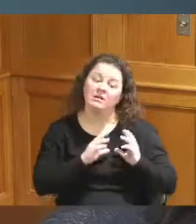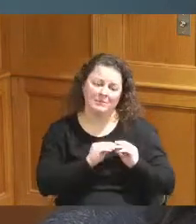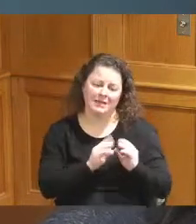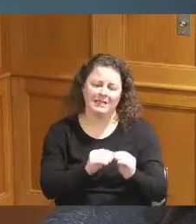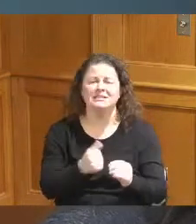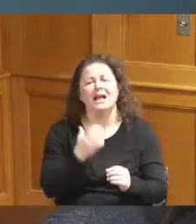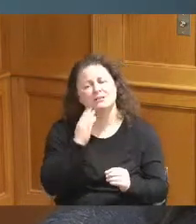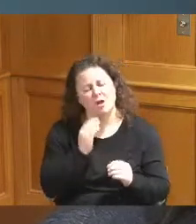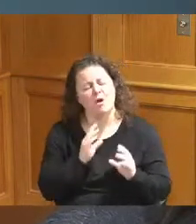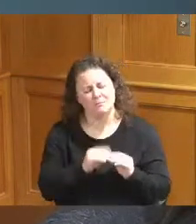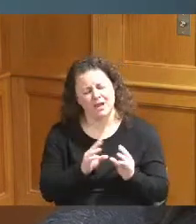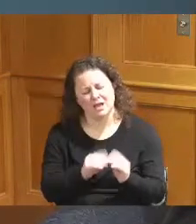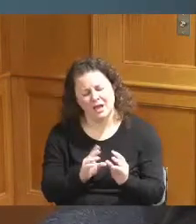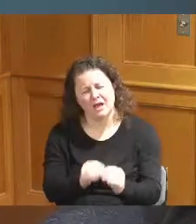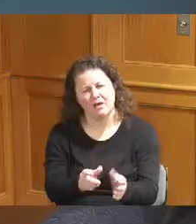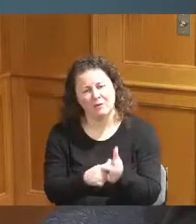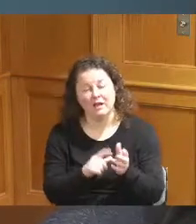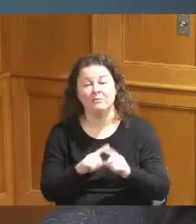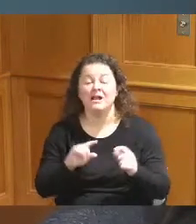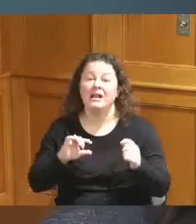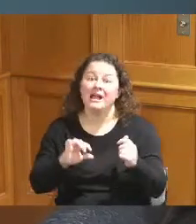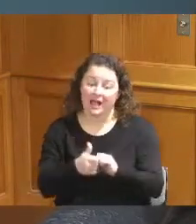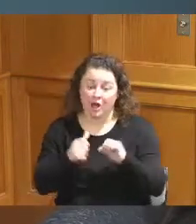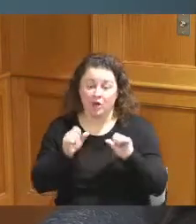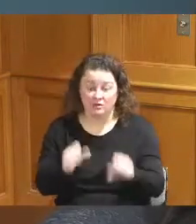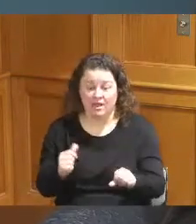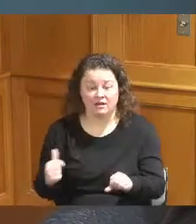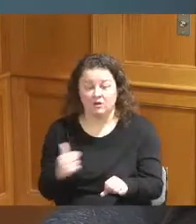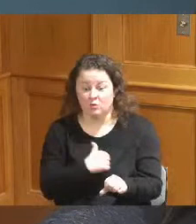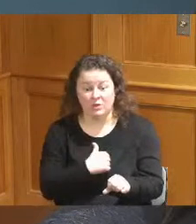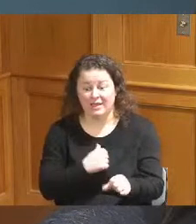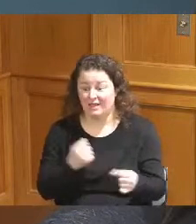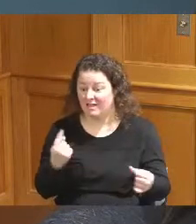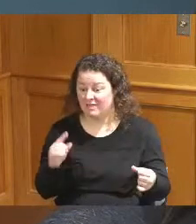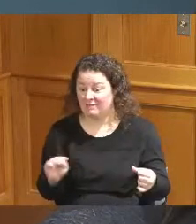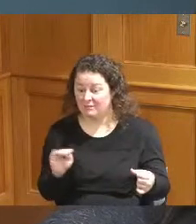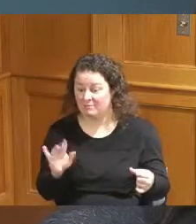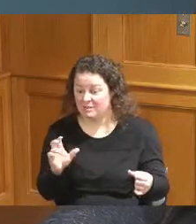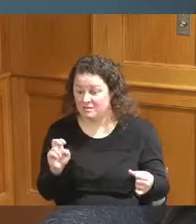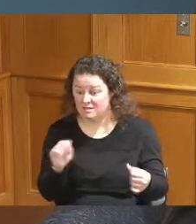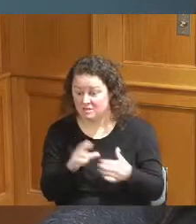do we get to filling this Gap getting a shovel in the ground not just any shovel